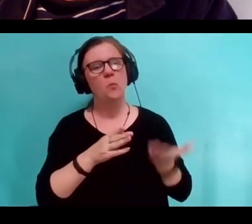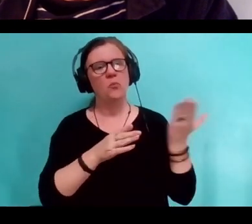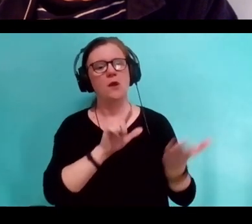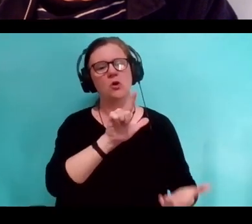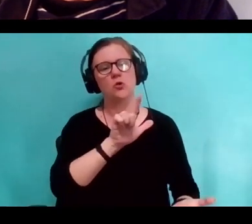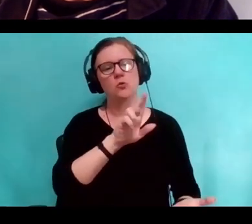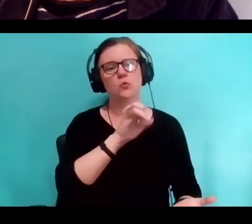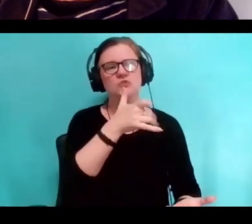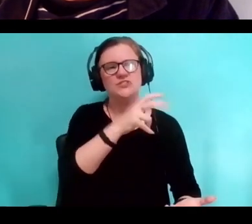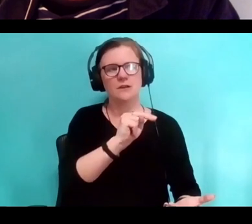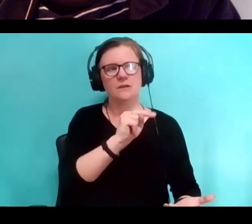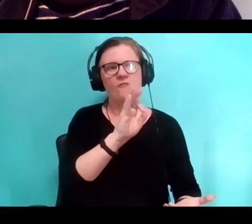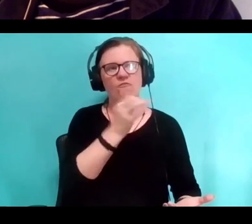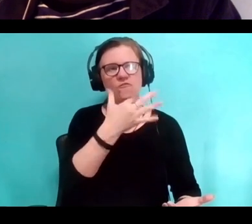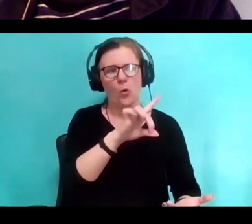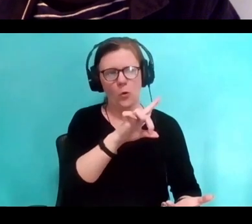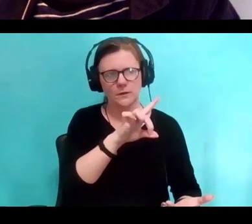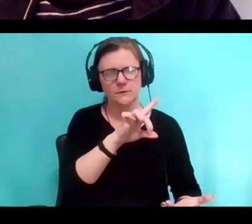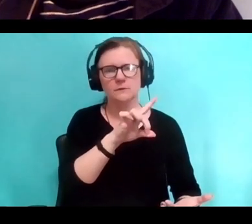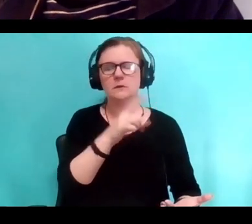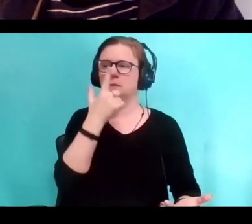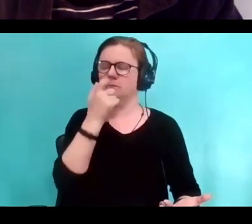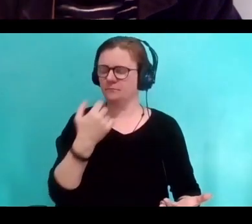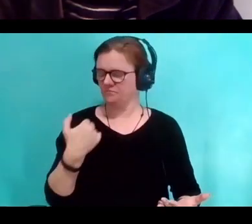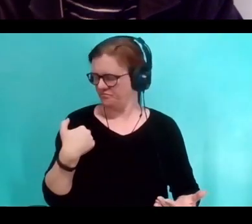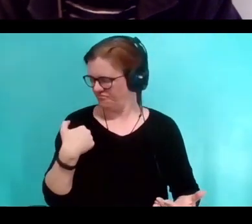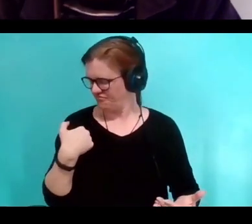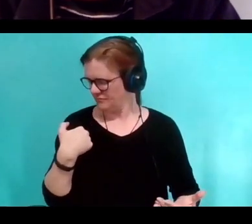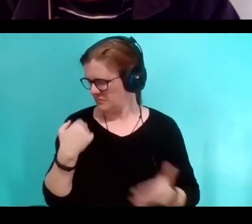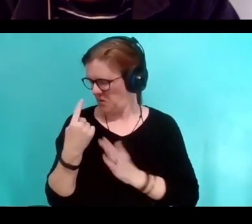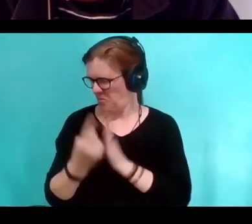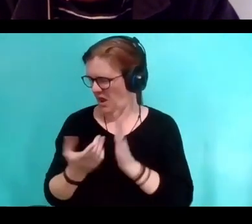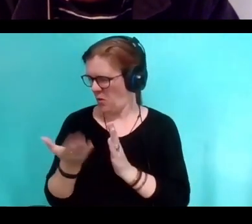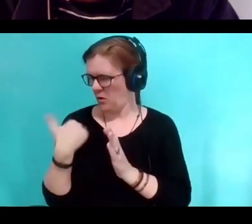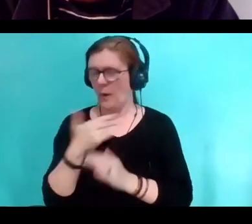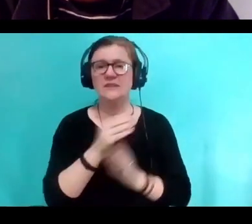About an hour ago, I read a review of a new bug for you about him.